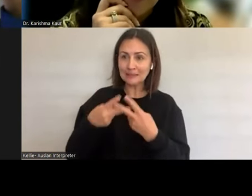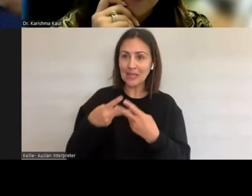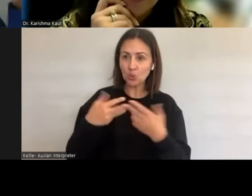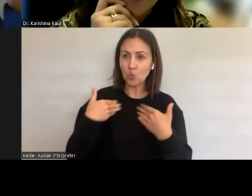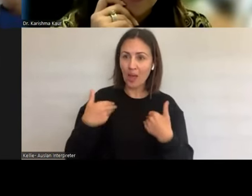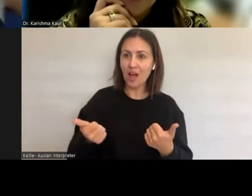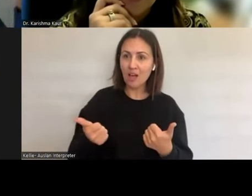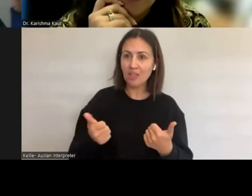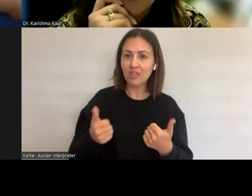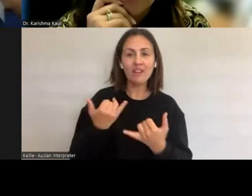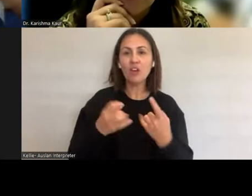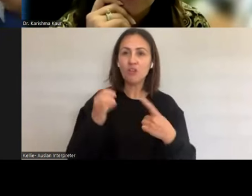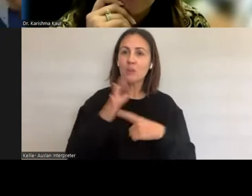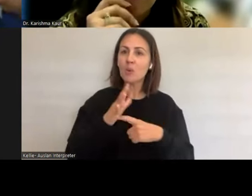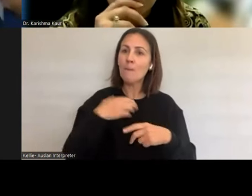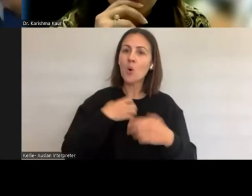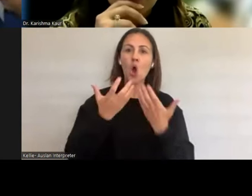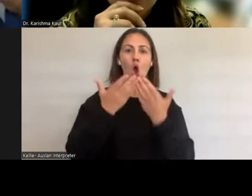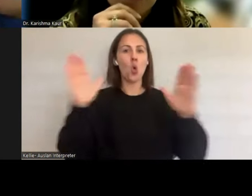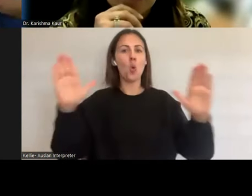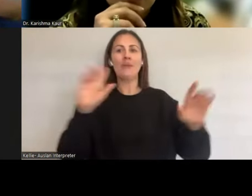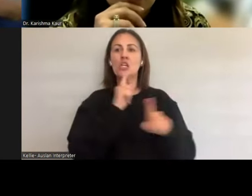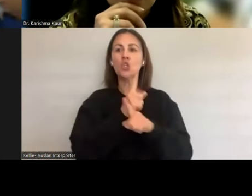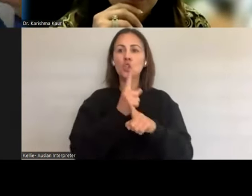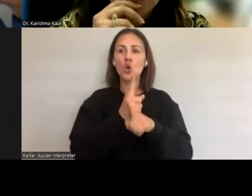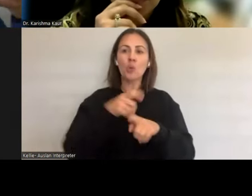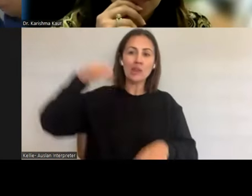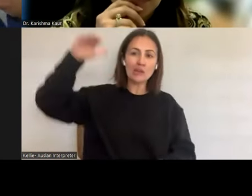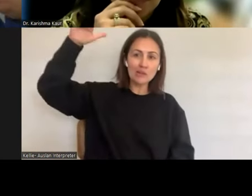So that having that cross generational, you know, it's important for all to understand